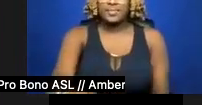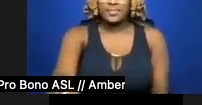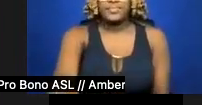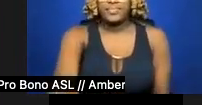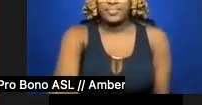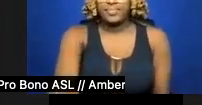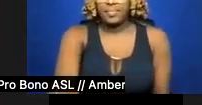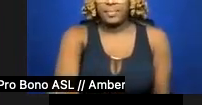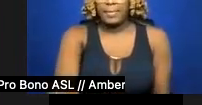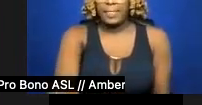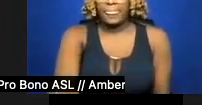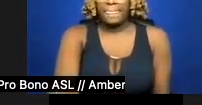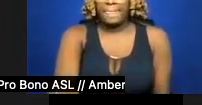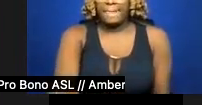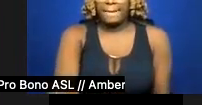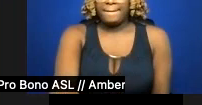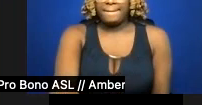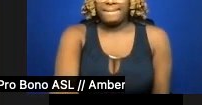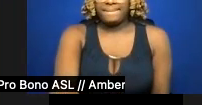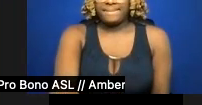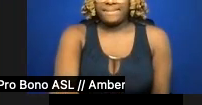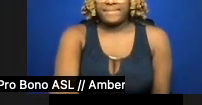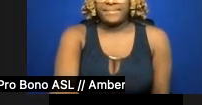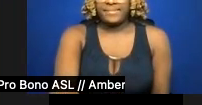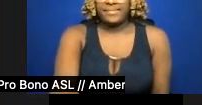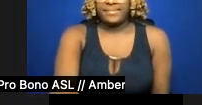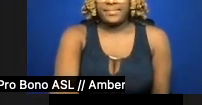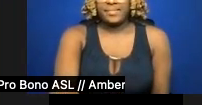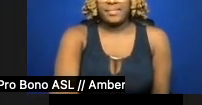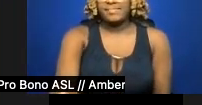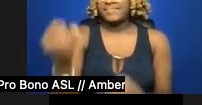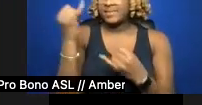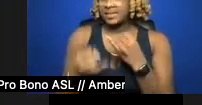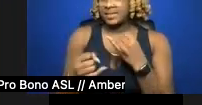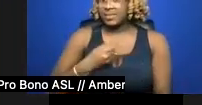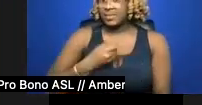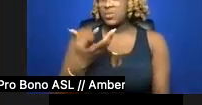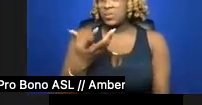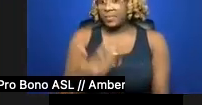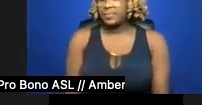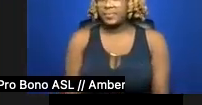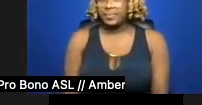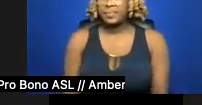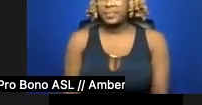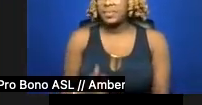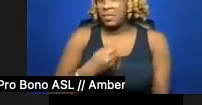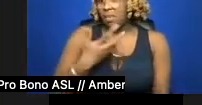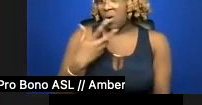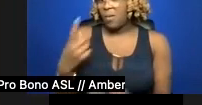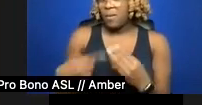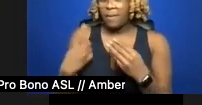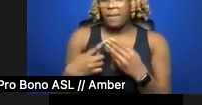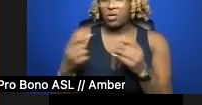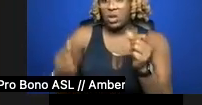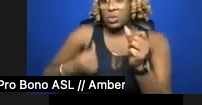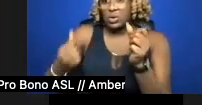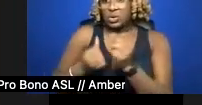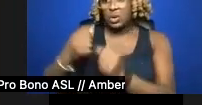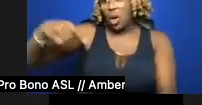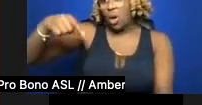All right and, lastly, this poem is about the pursuit of queer and trans histories, particularly